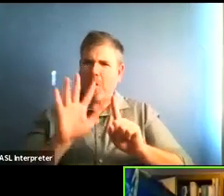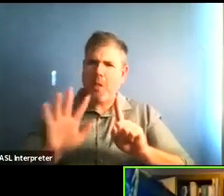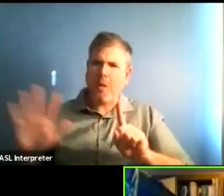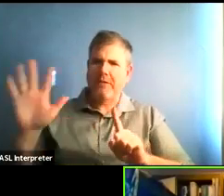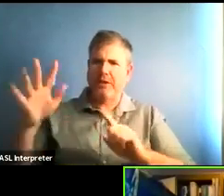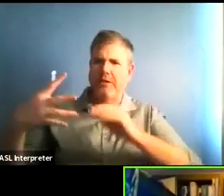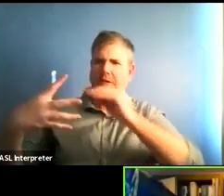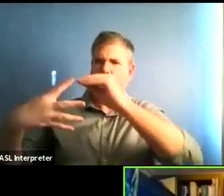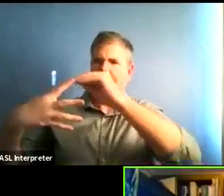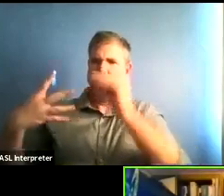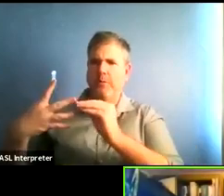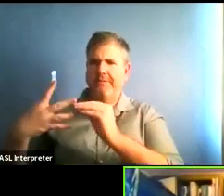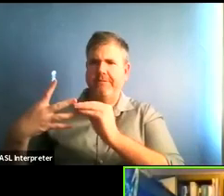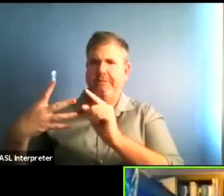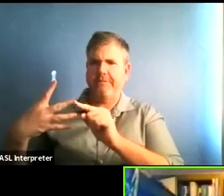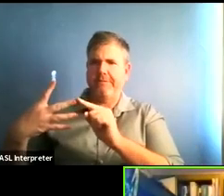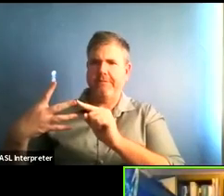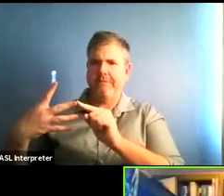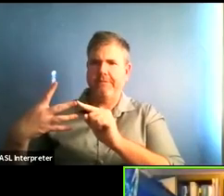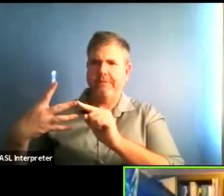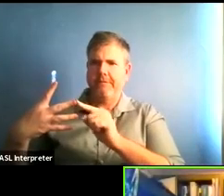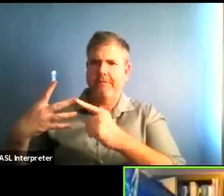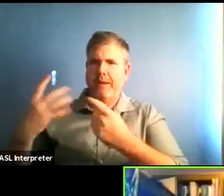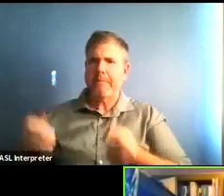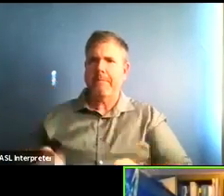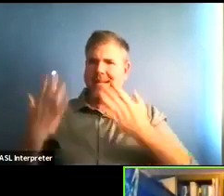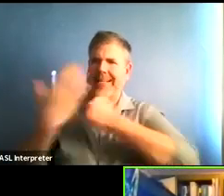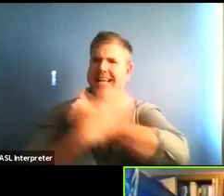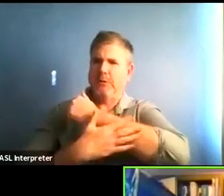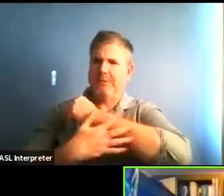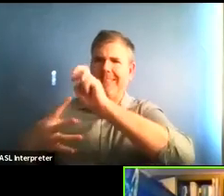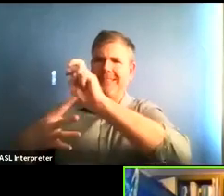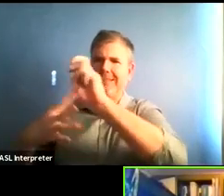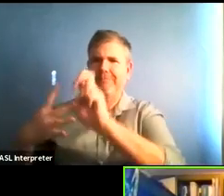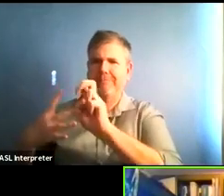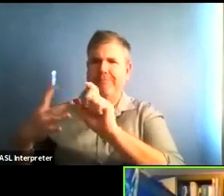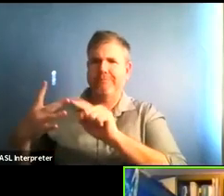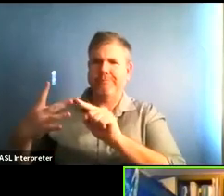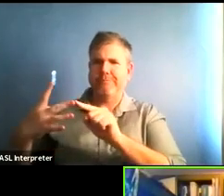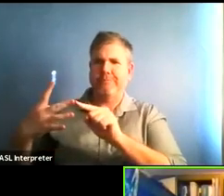County are the only counties in the Bay Area that are still in the red tier. Yes.